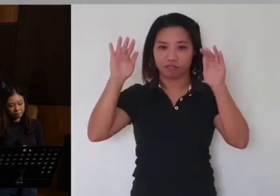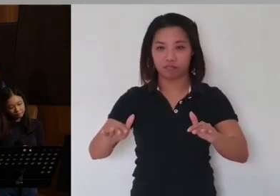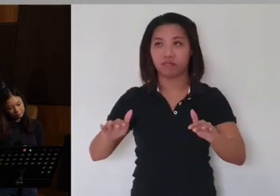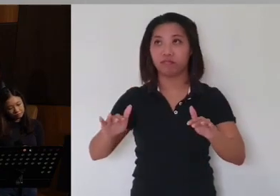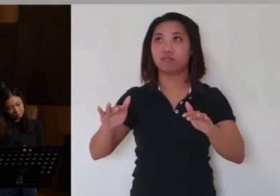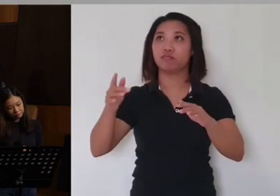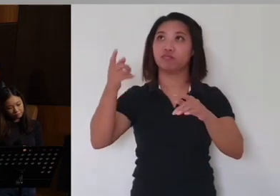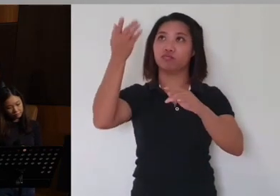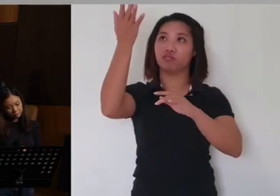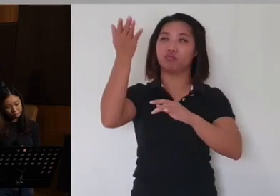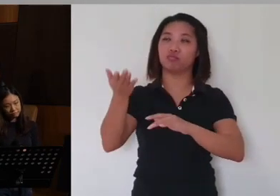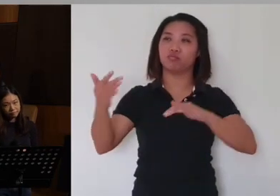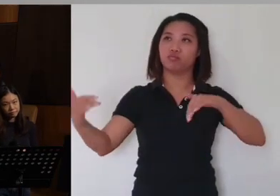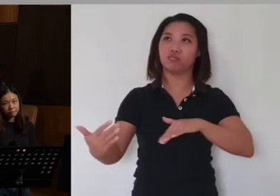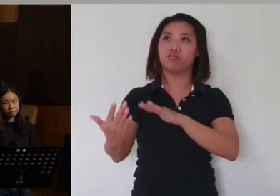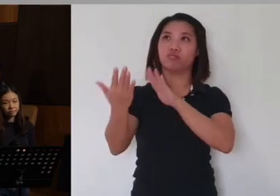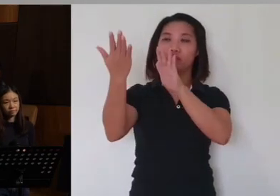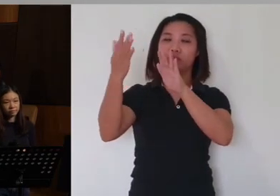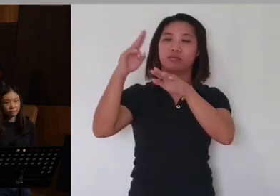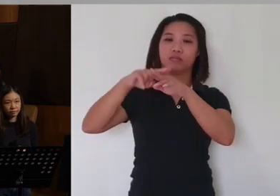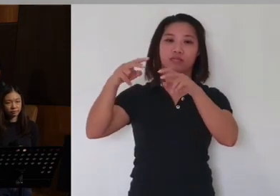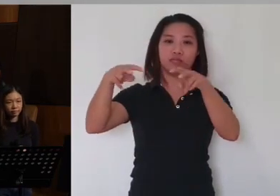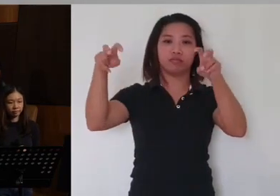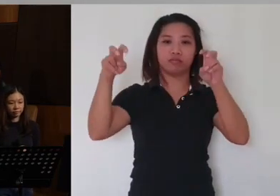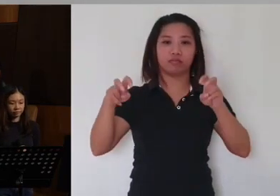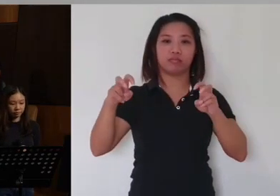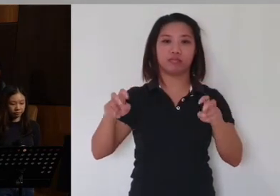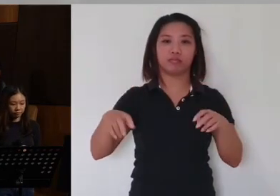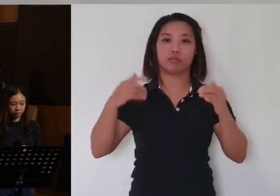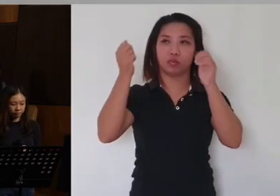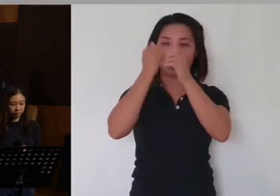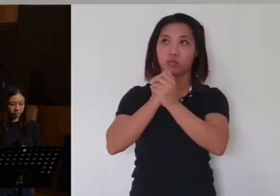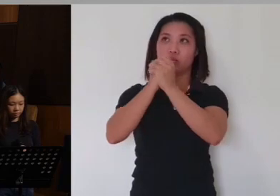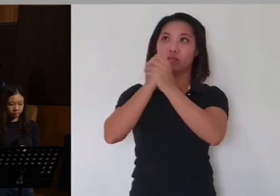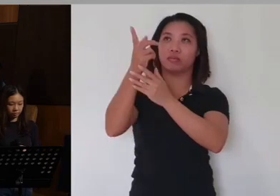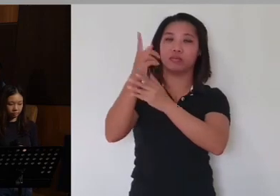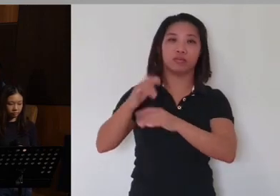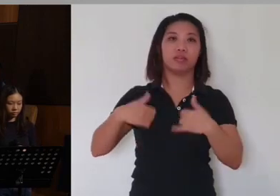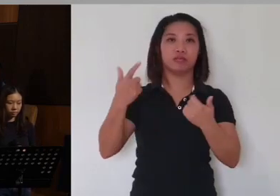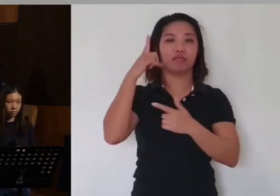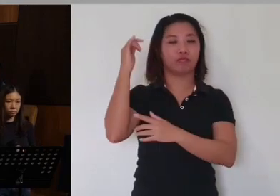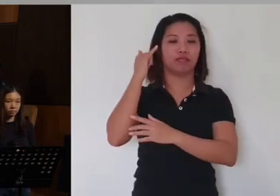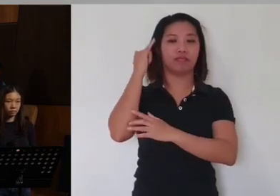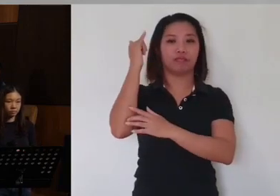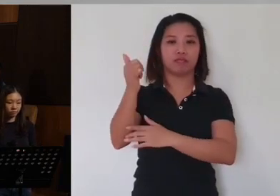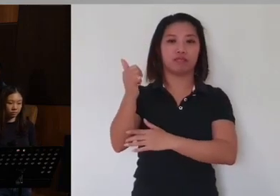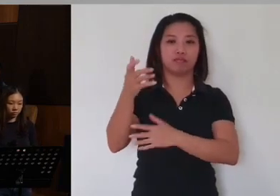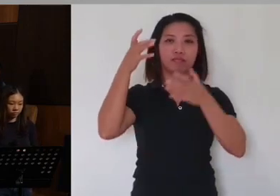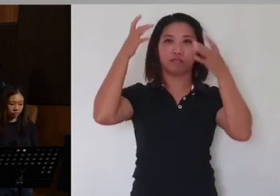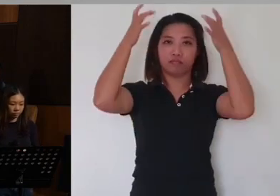the throne and worship Him who lives forever and ever. They cast their crowns before the throne,